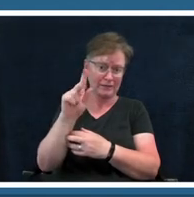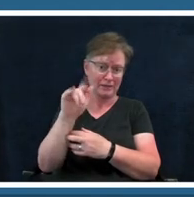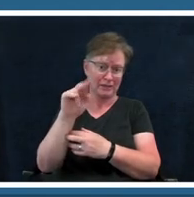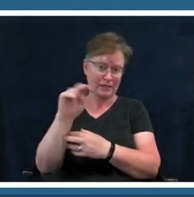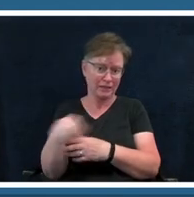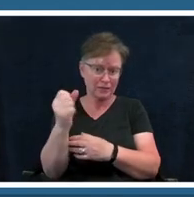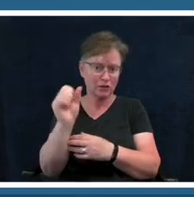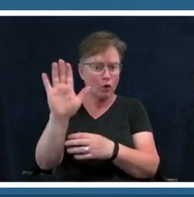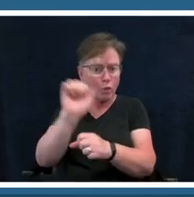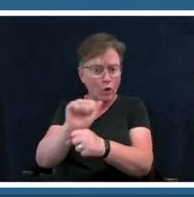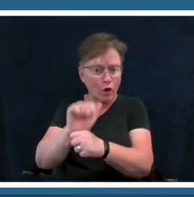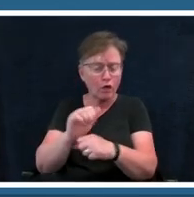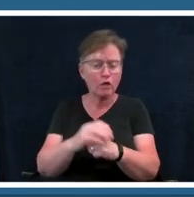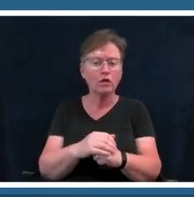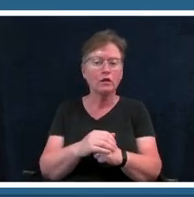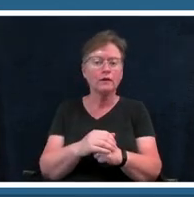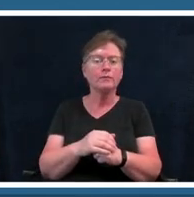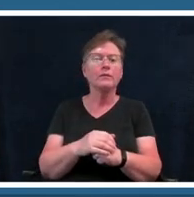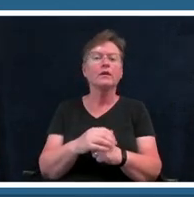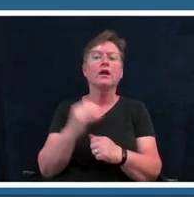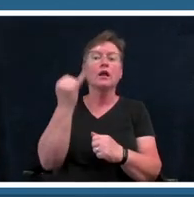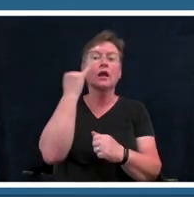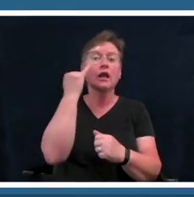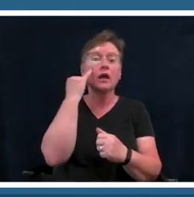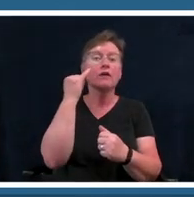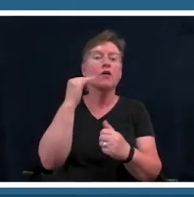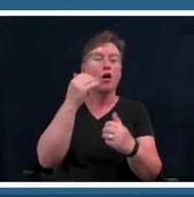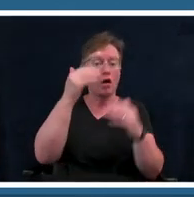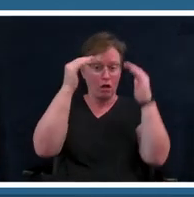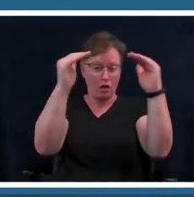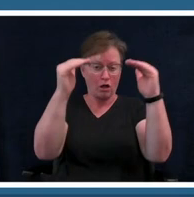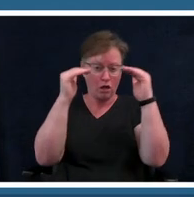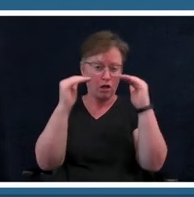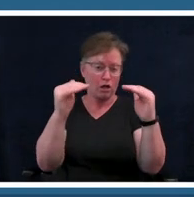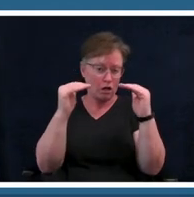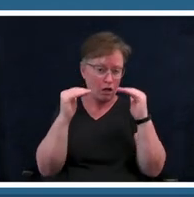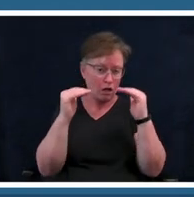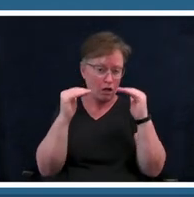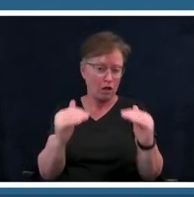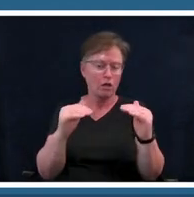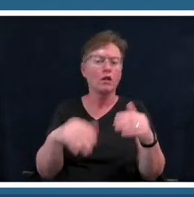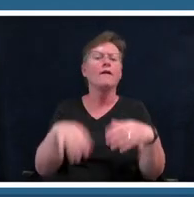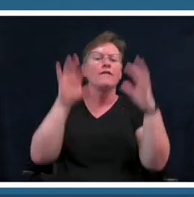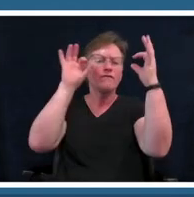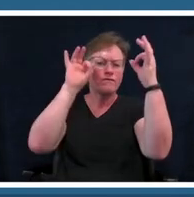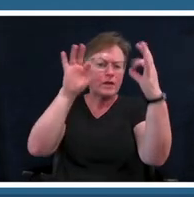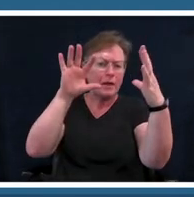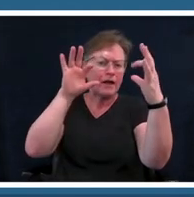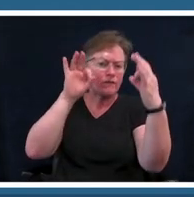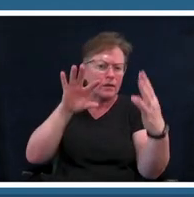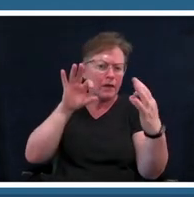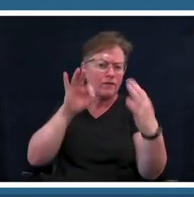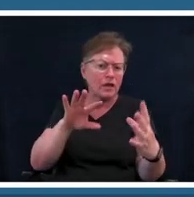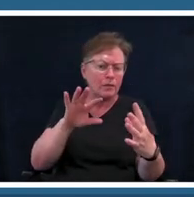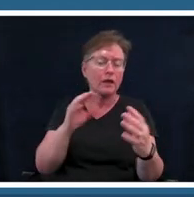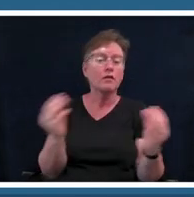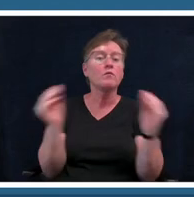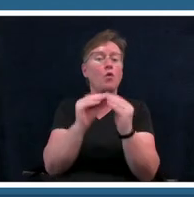three steps like have them get feedback after each step because the more that you repeat this feedback process the